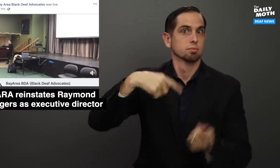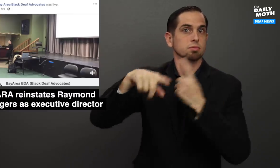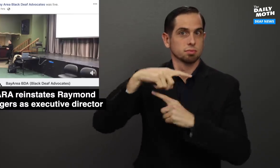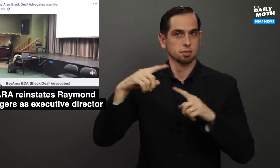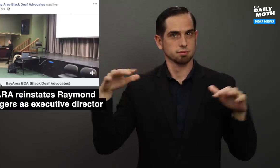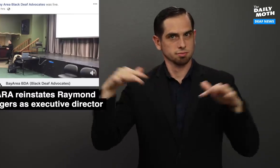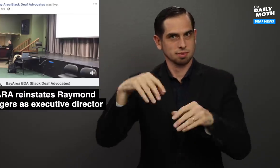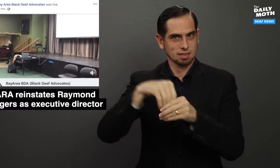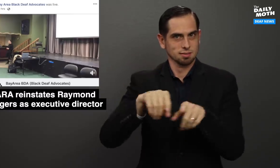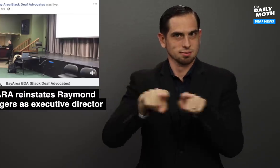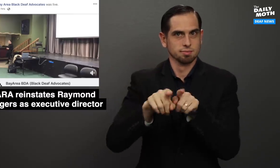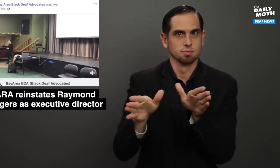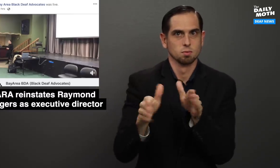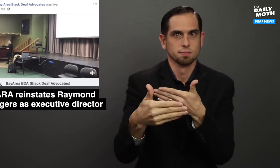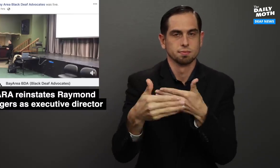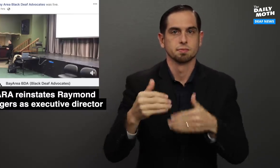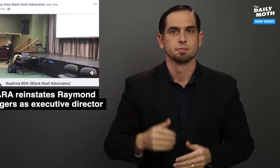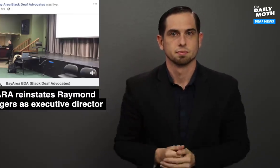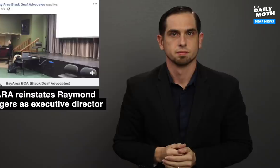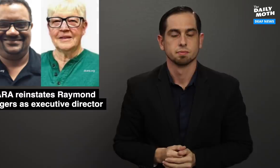controversy were in the room.